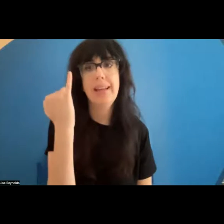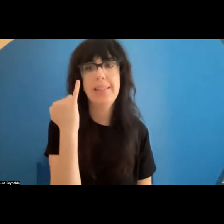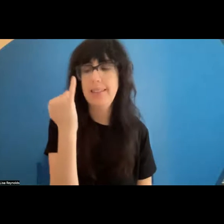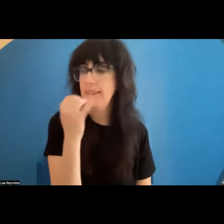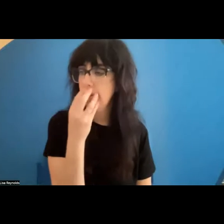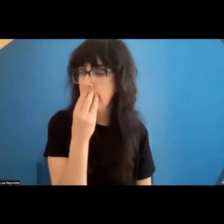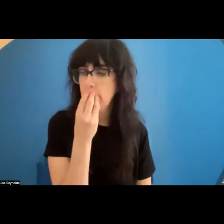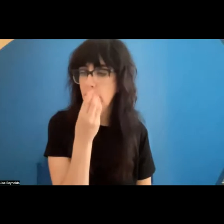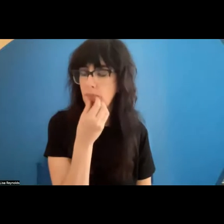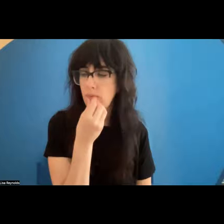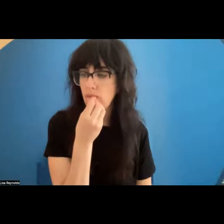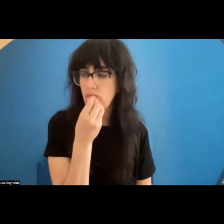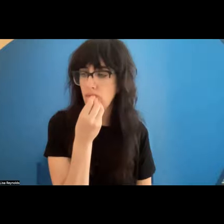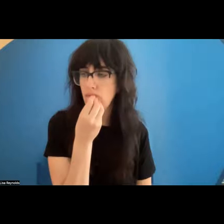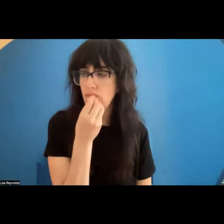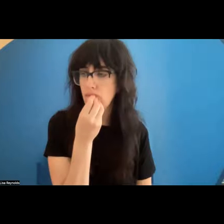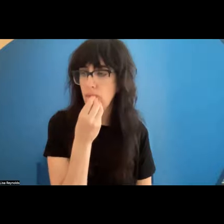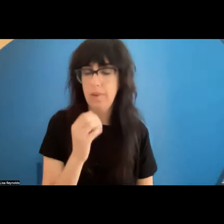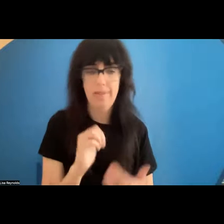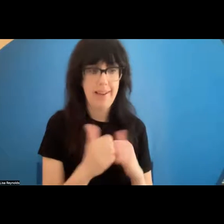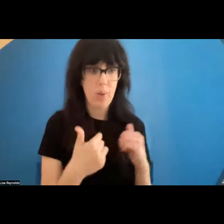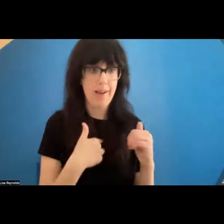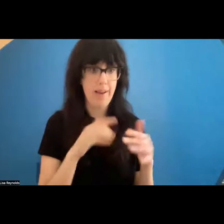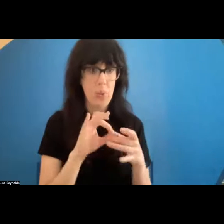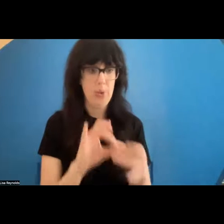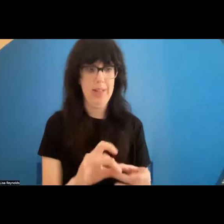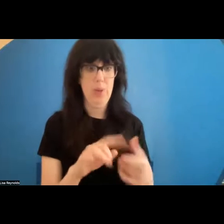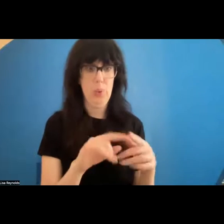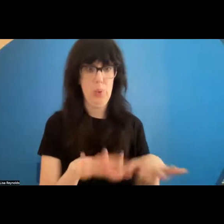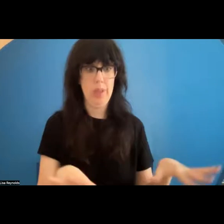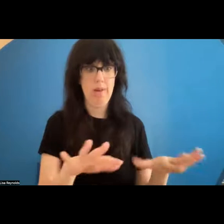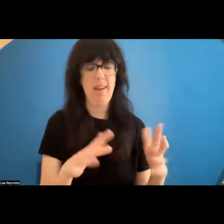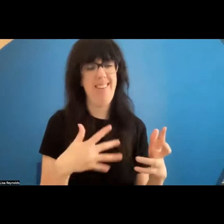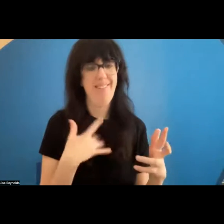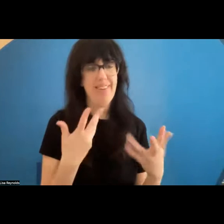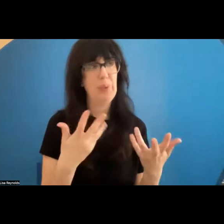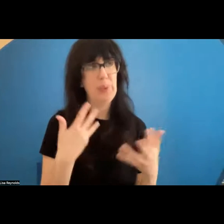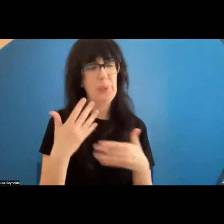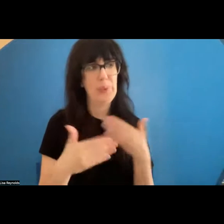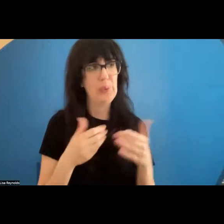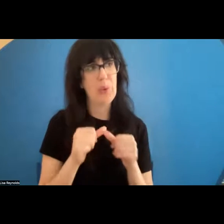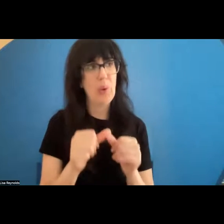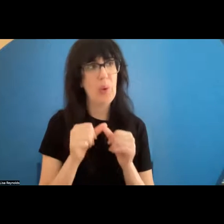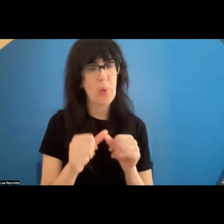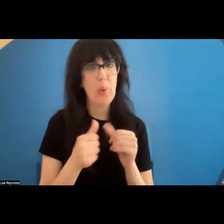of how I relate to it is an ongoing process. I feel like